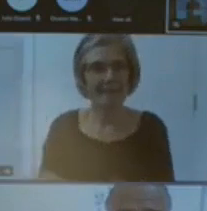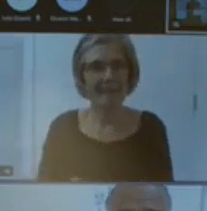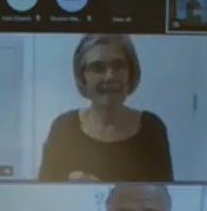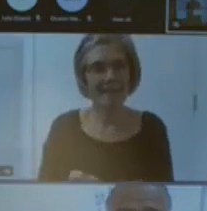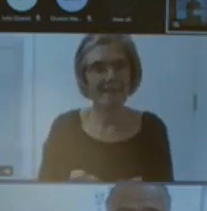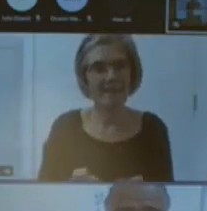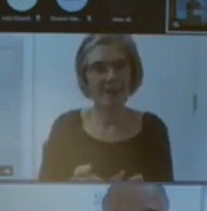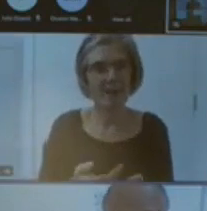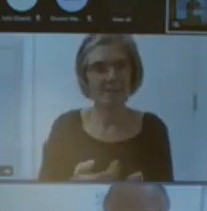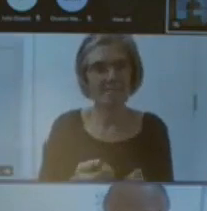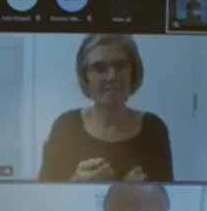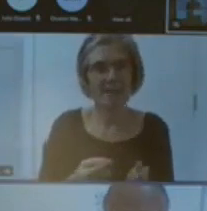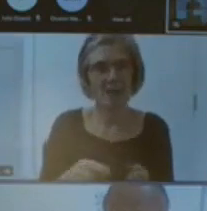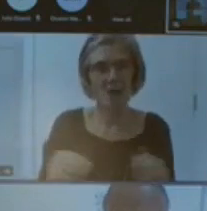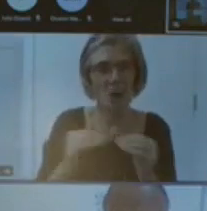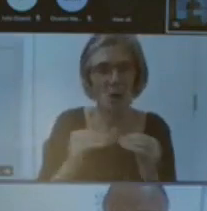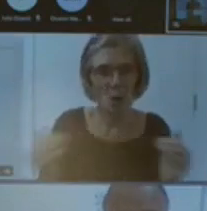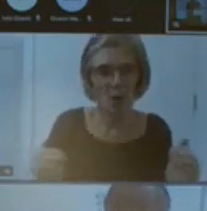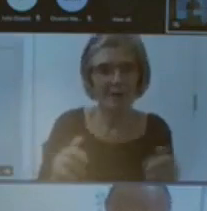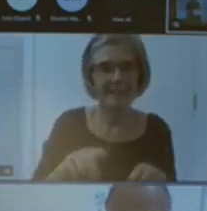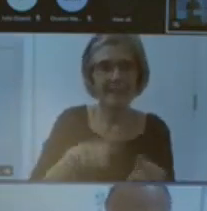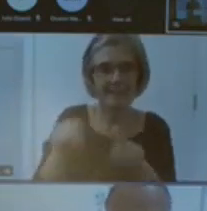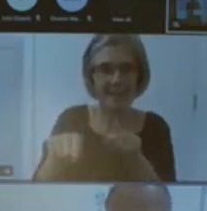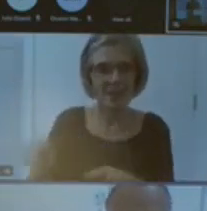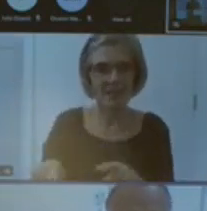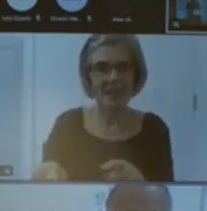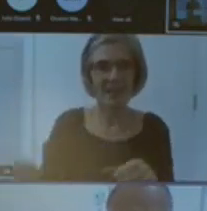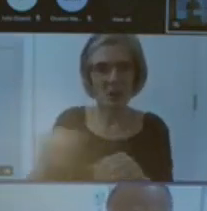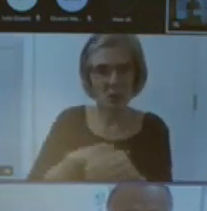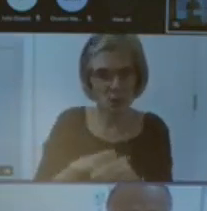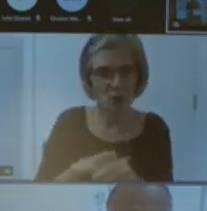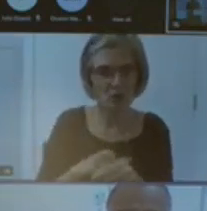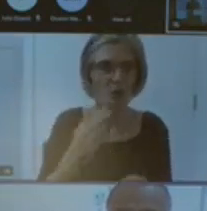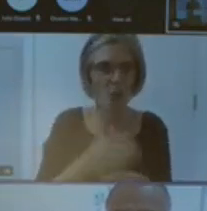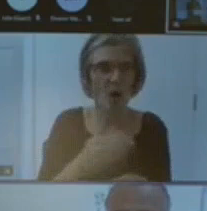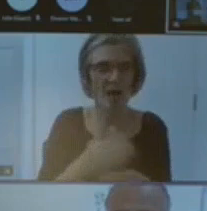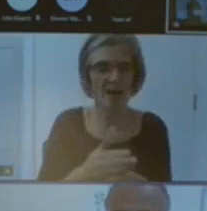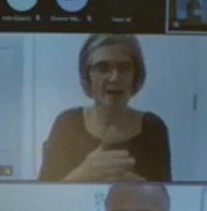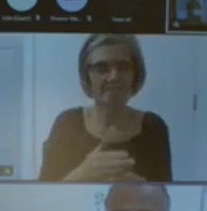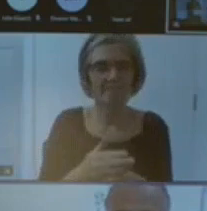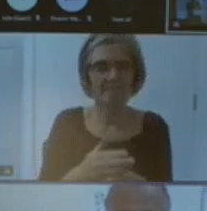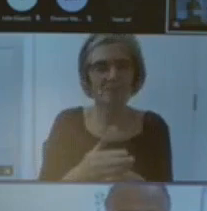um Heritage stakeholders such as yourselves to learn more about how you can engage with these